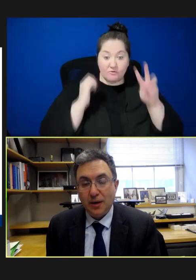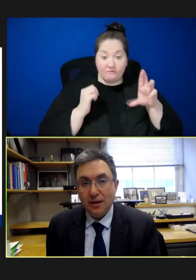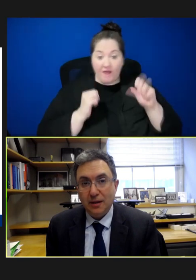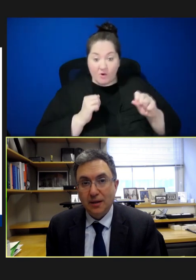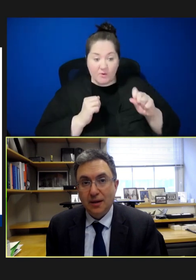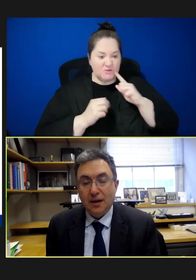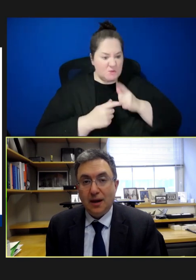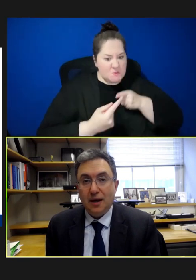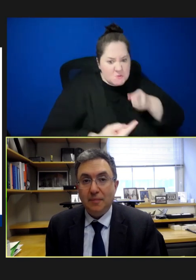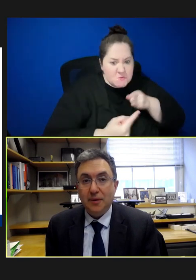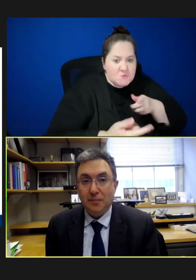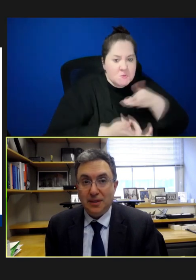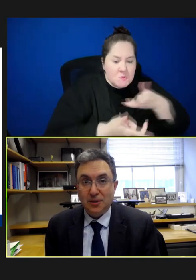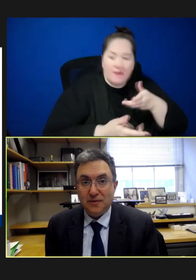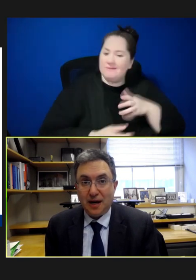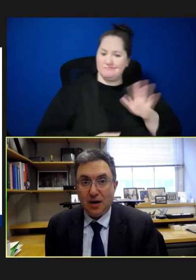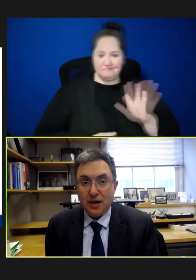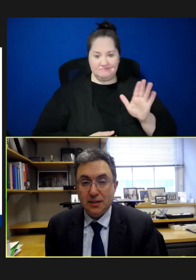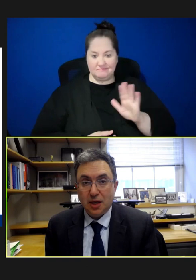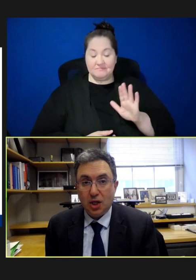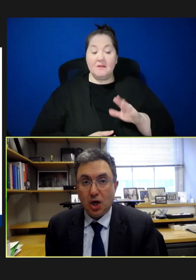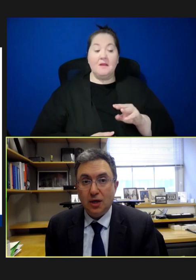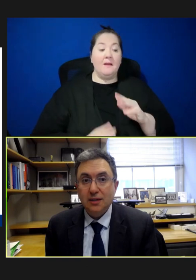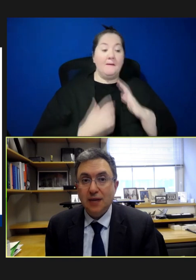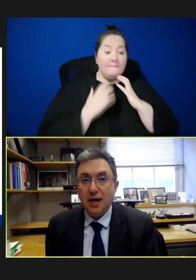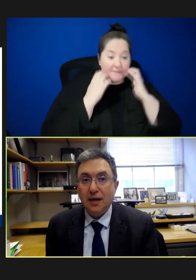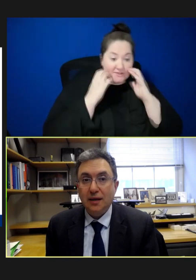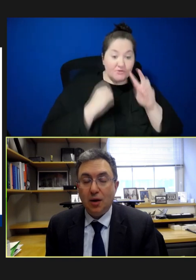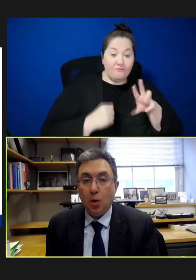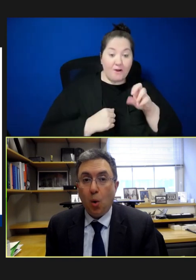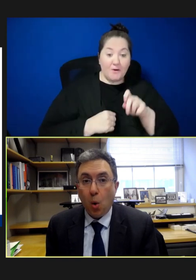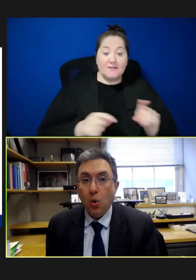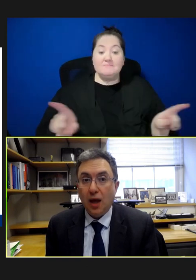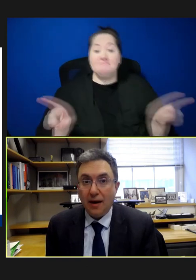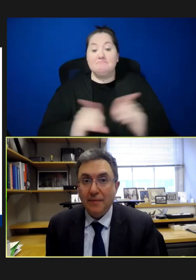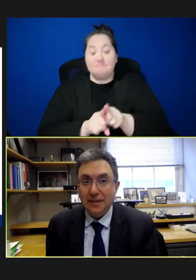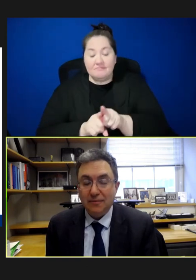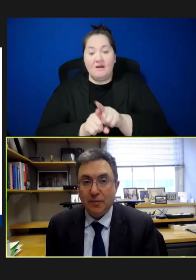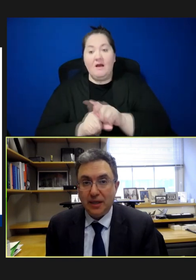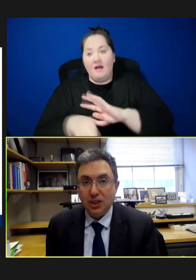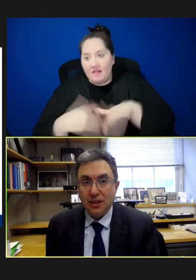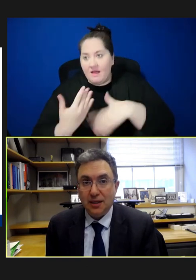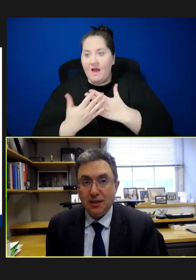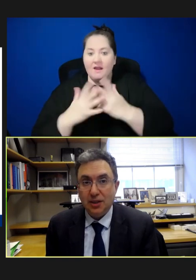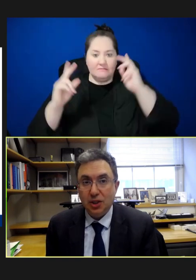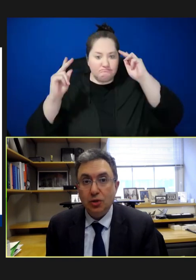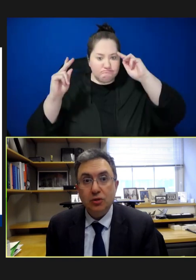with the measles virus alongside a whole lot of misinformation that is good news